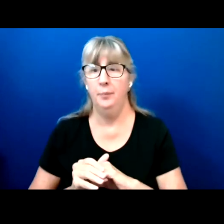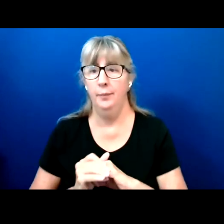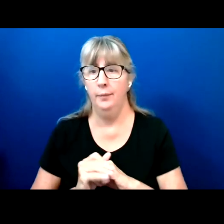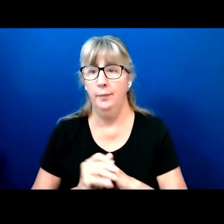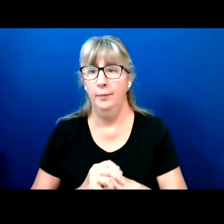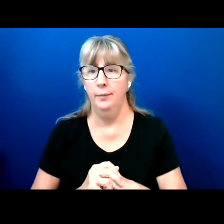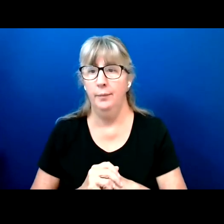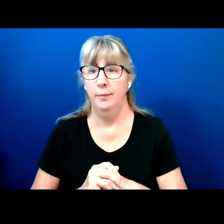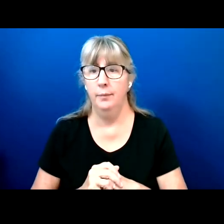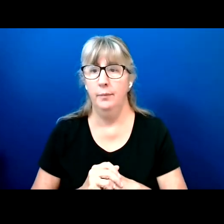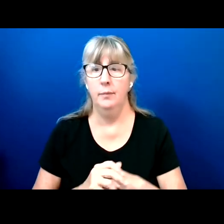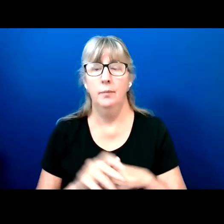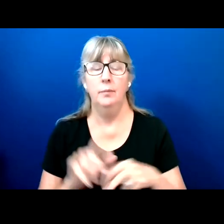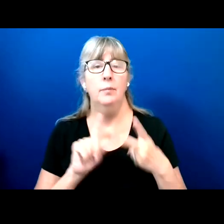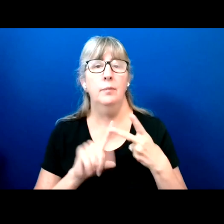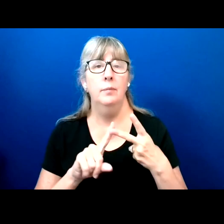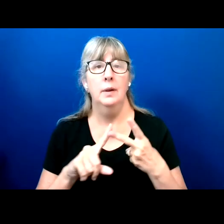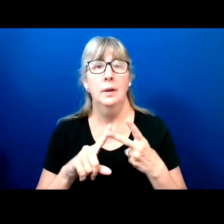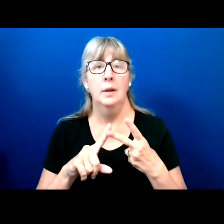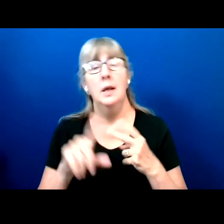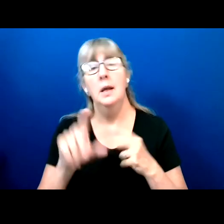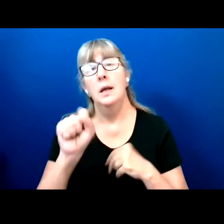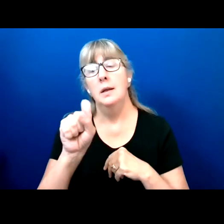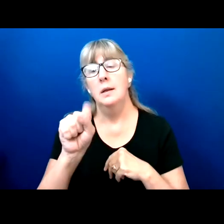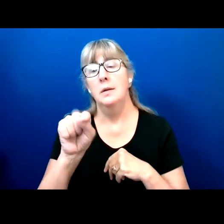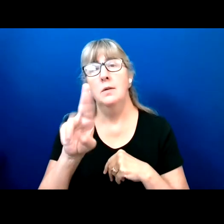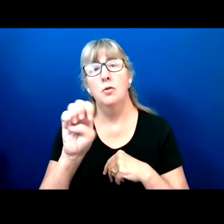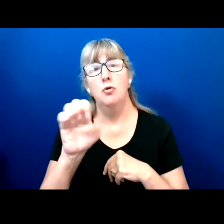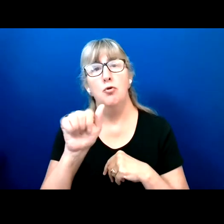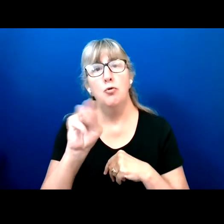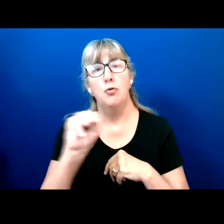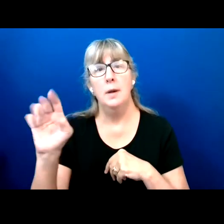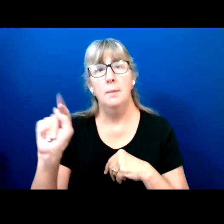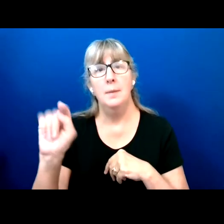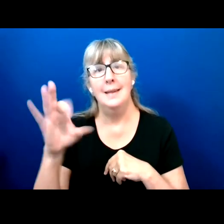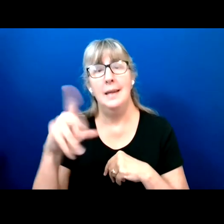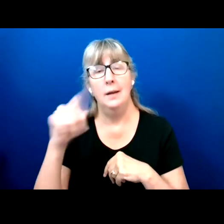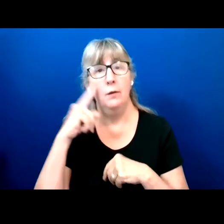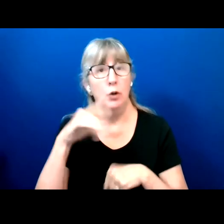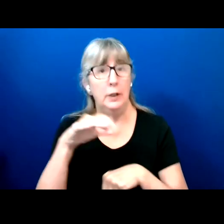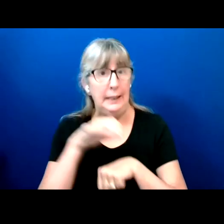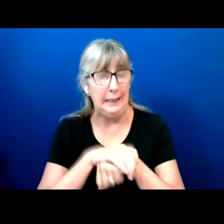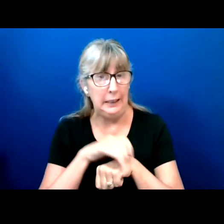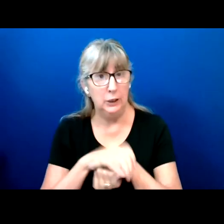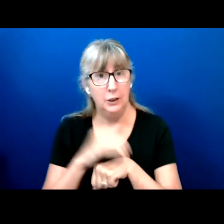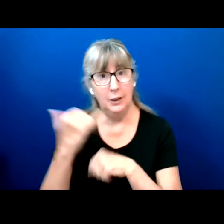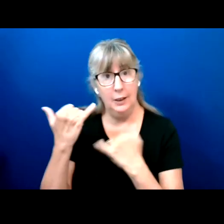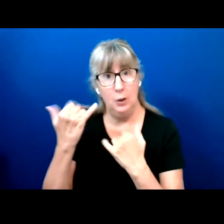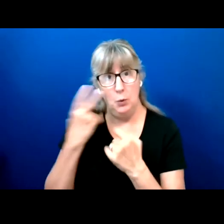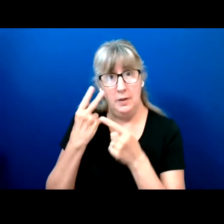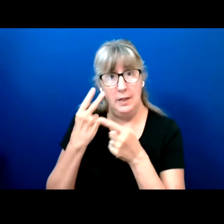We will also have StreamText link for English captioning, which is now in the chat.